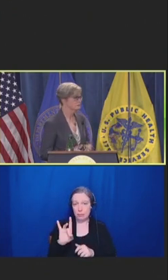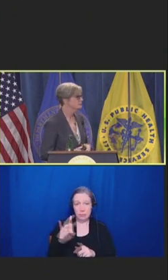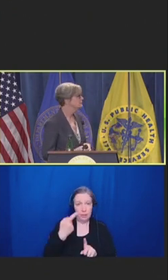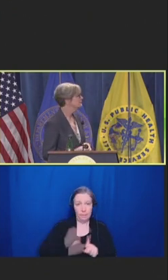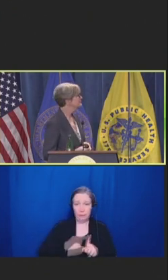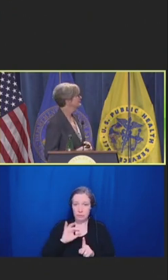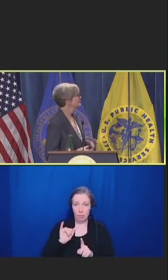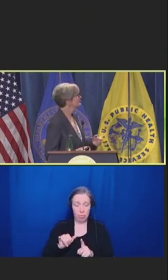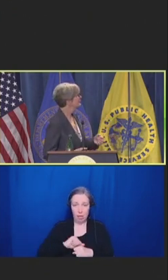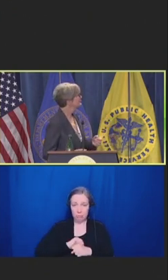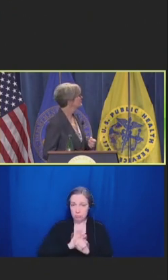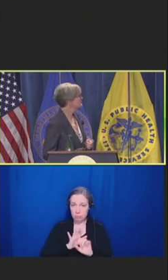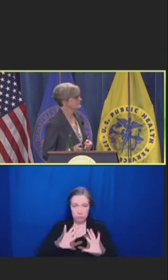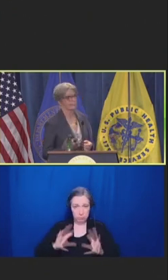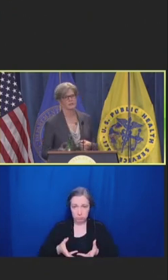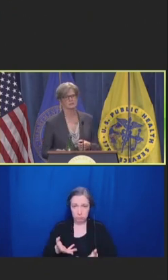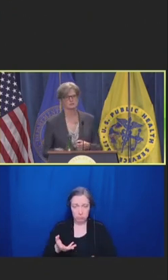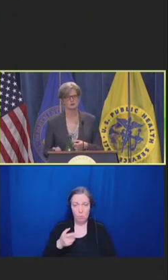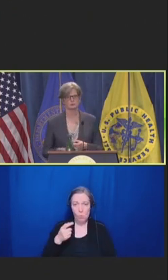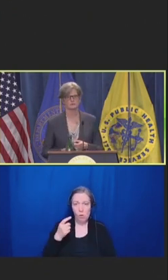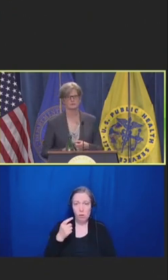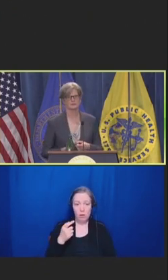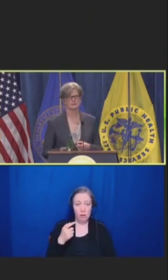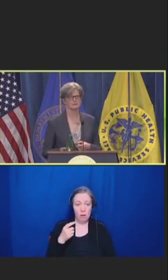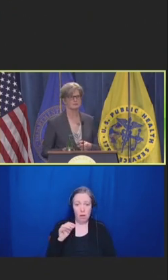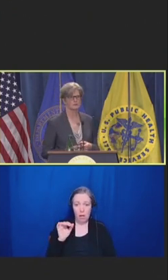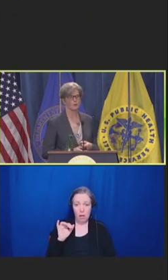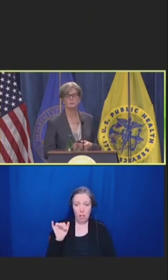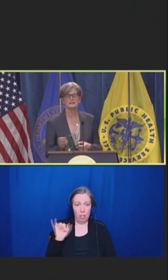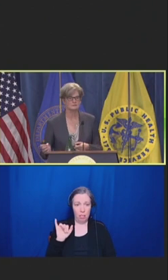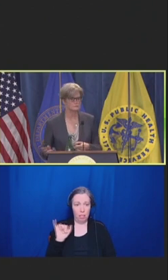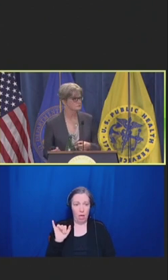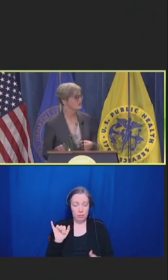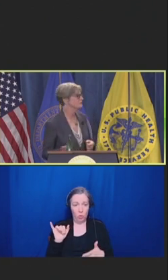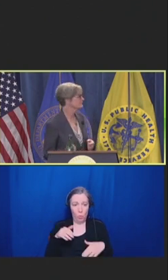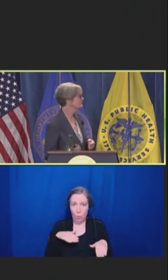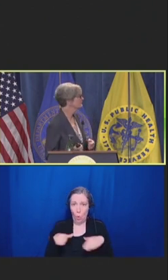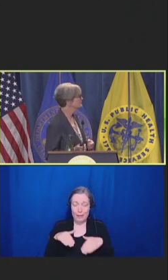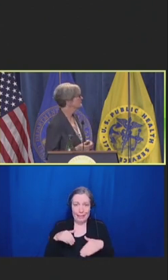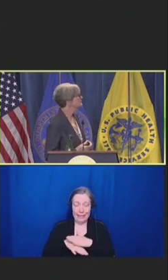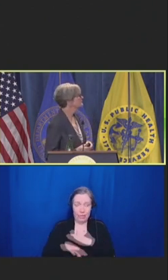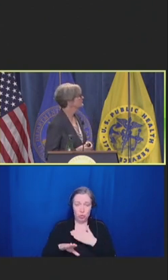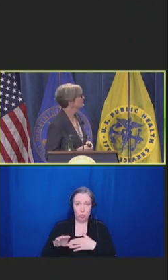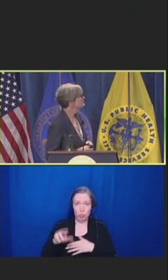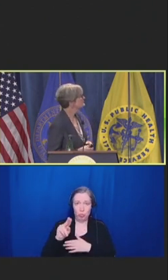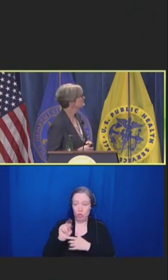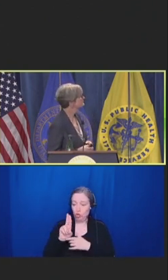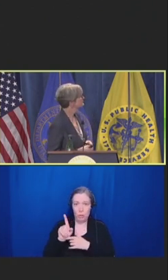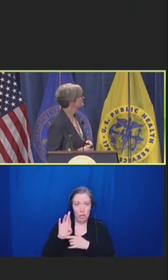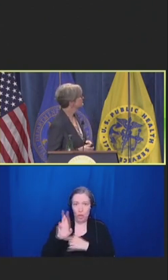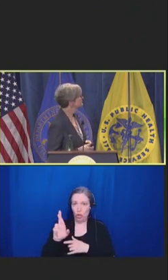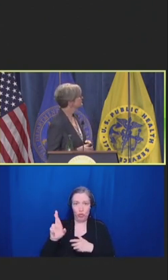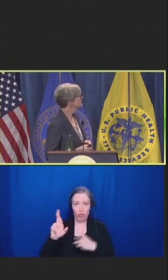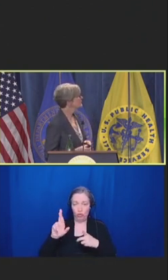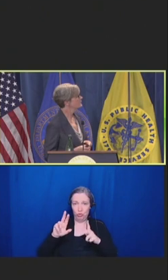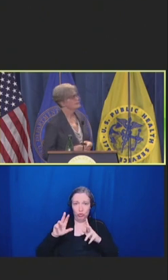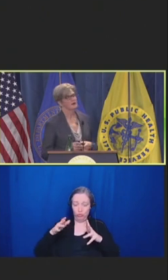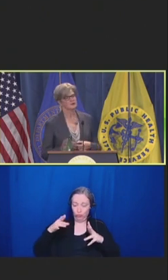You know, it's like walking in Chernobyl without any gear. The whole place was lava.